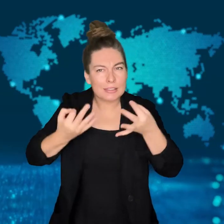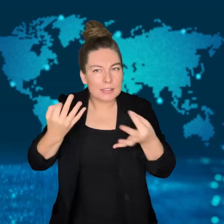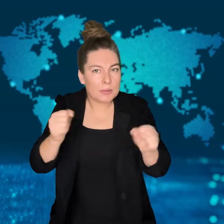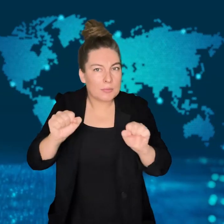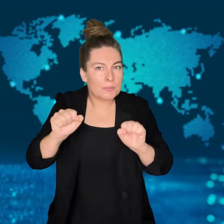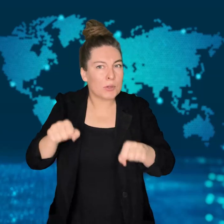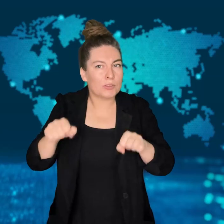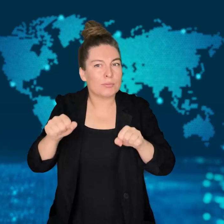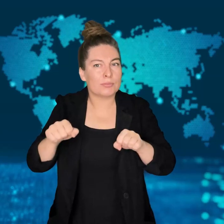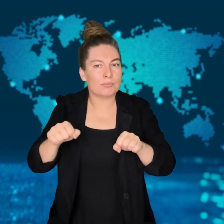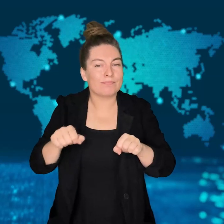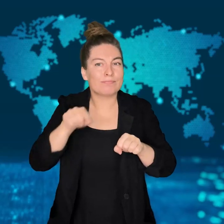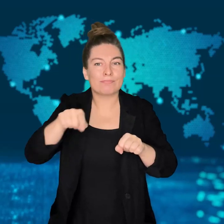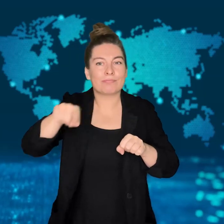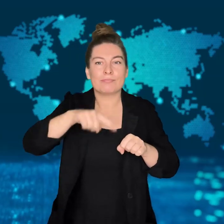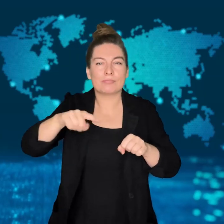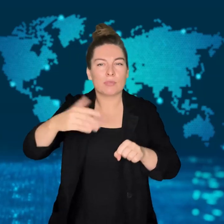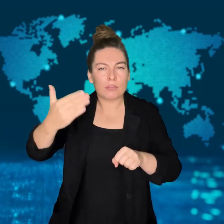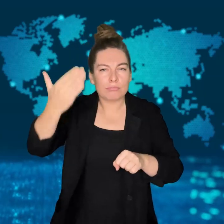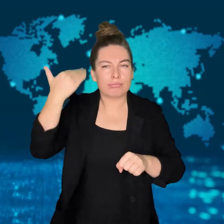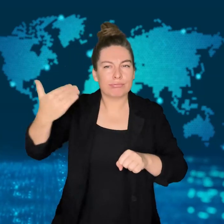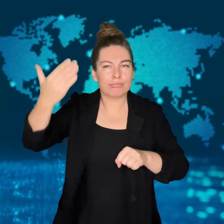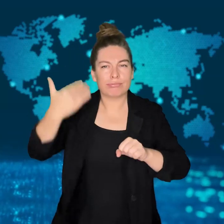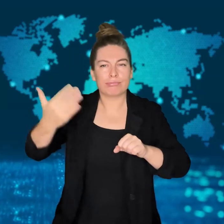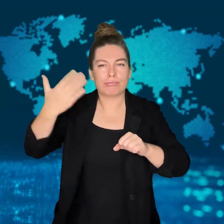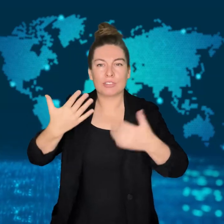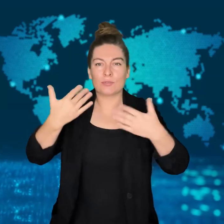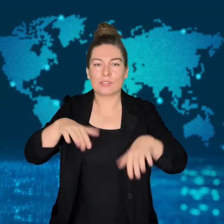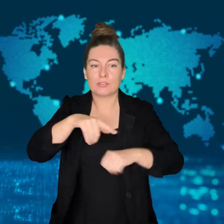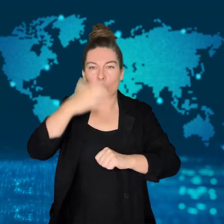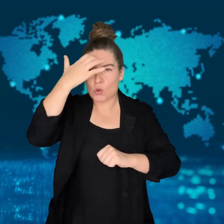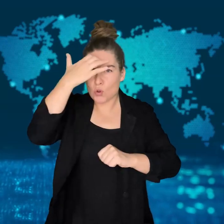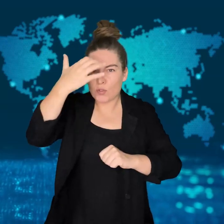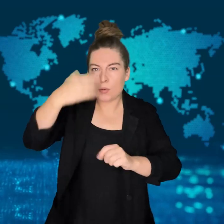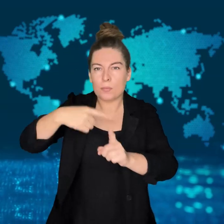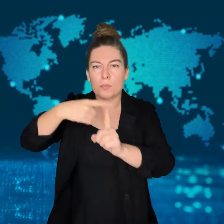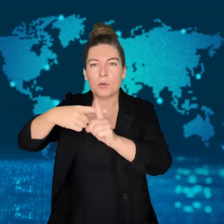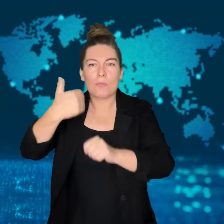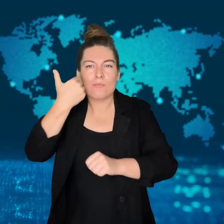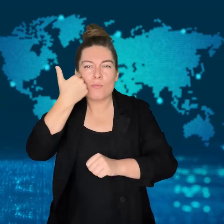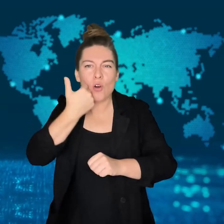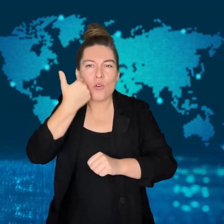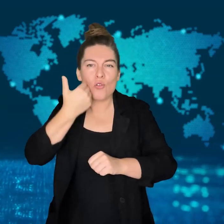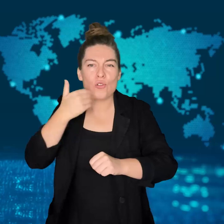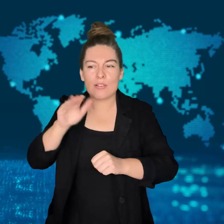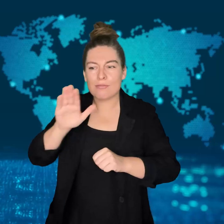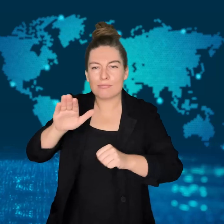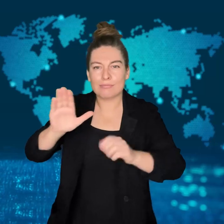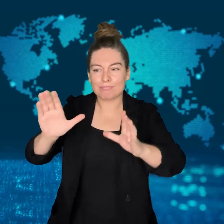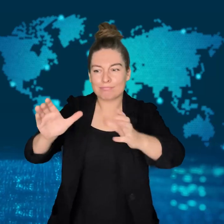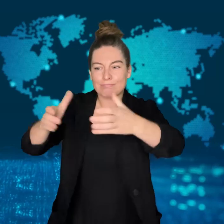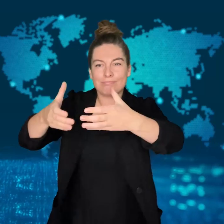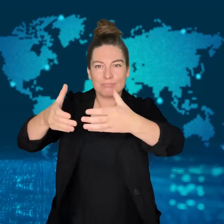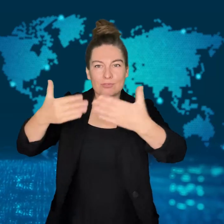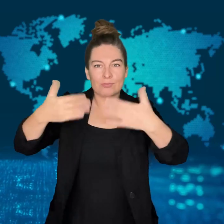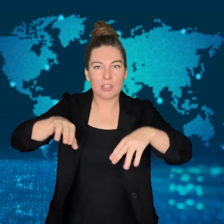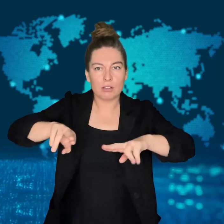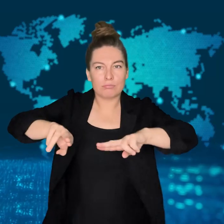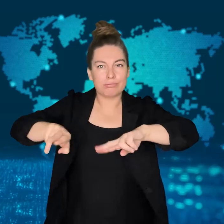The government is considering removing any references to the Treaty of